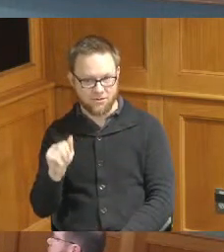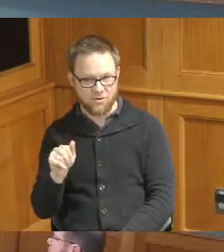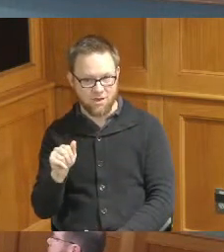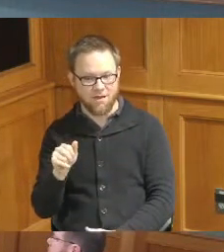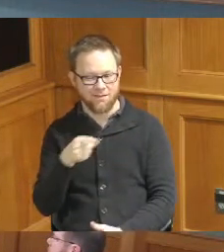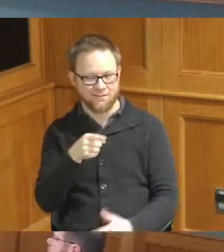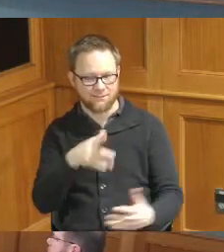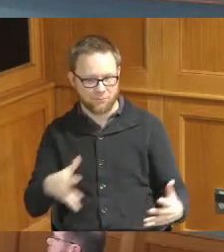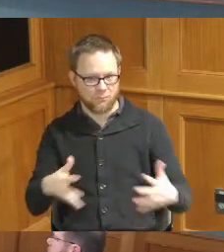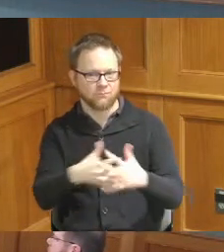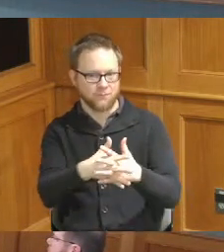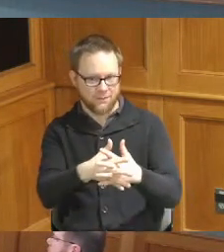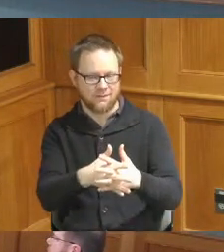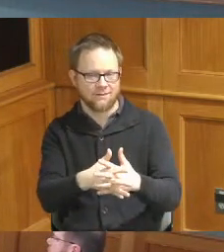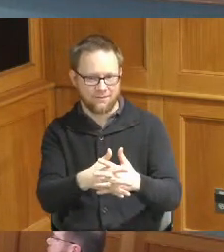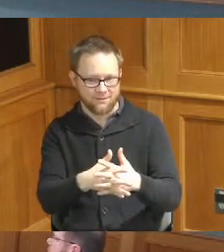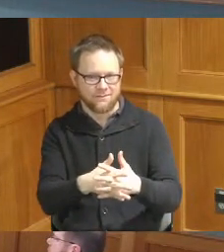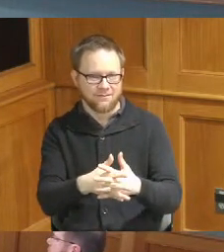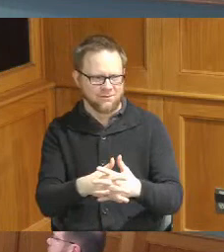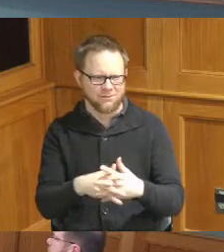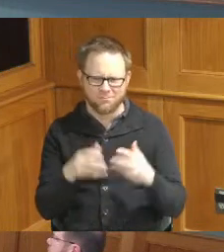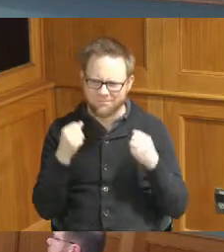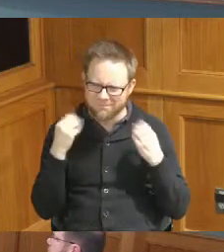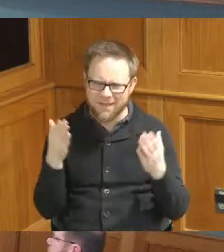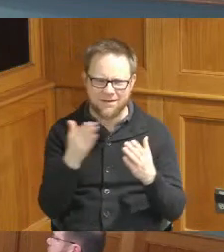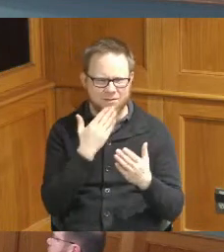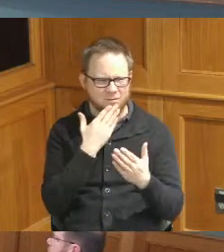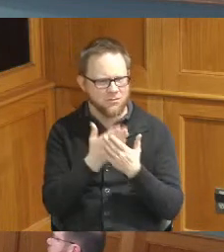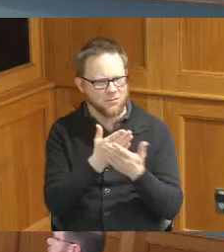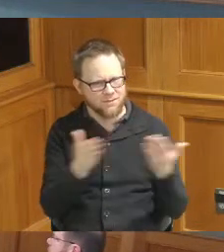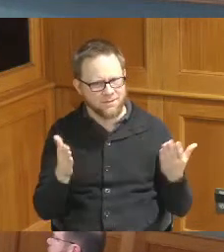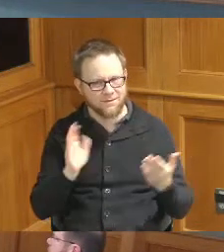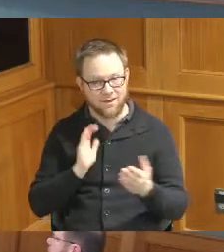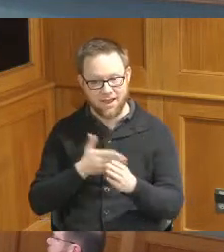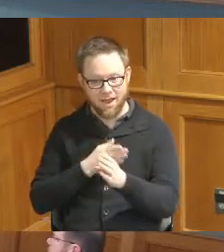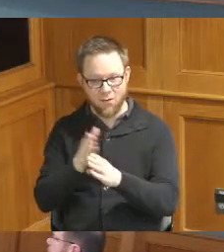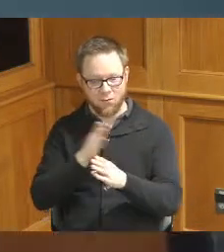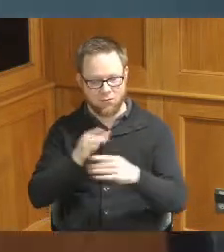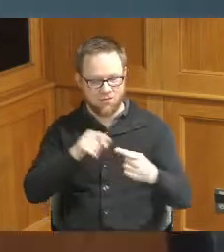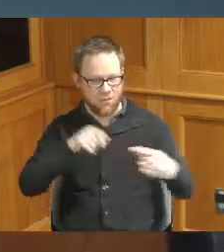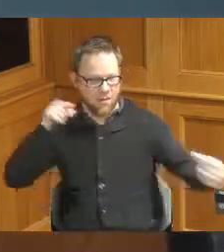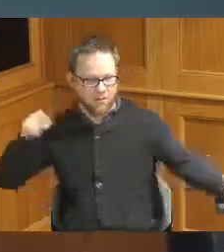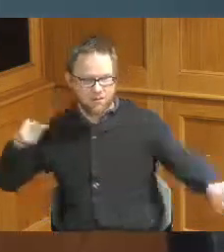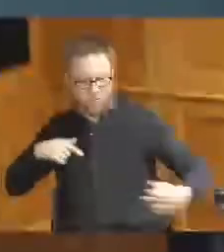so just Caesar's got all these good things our careers went opposite I started at Procter